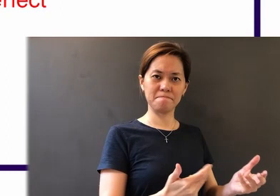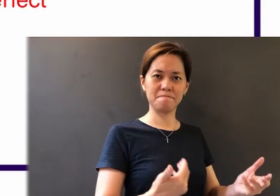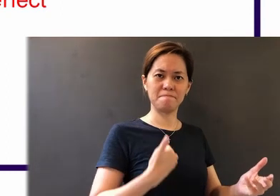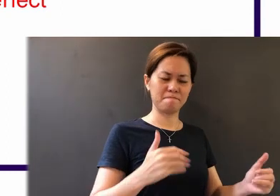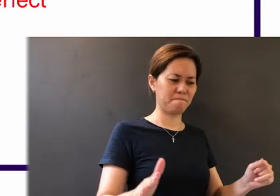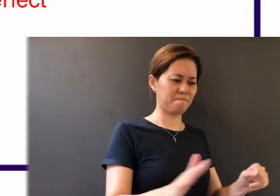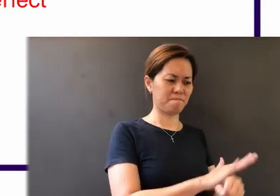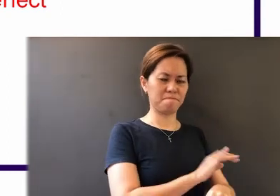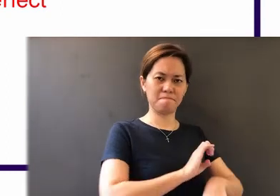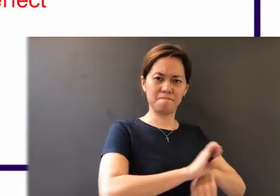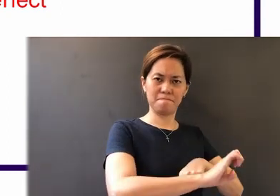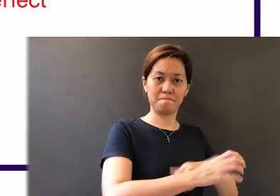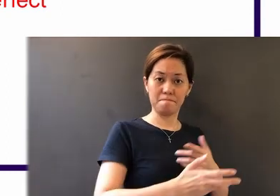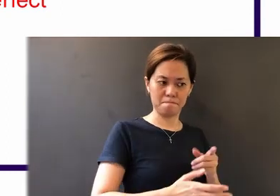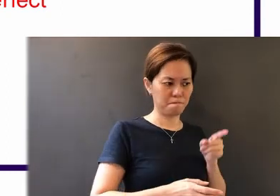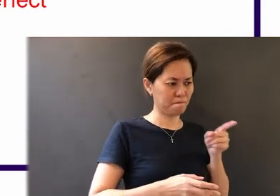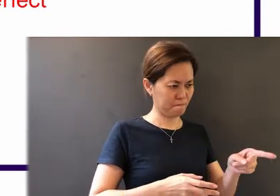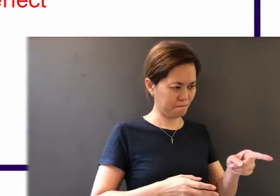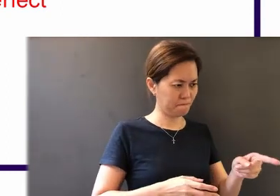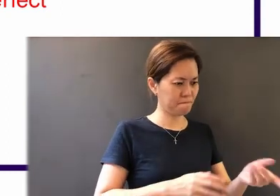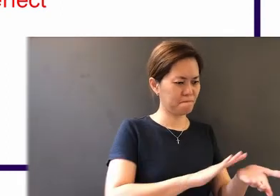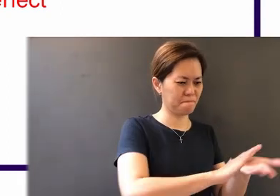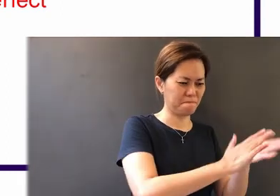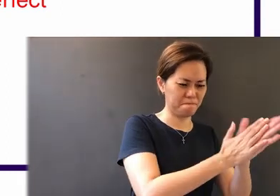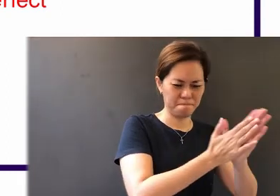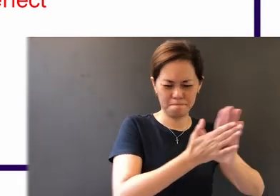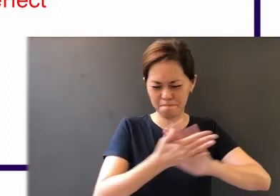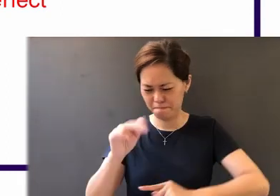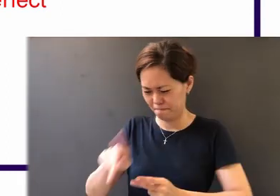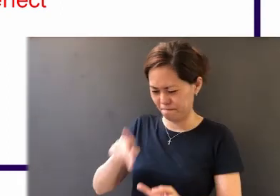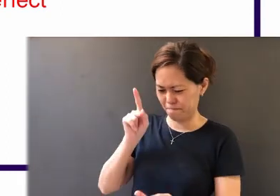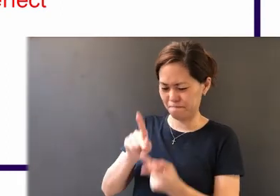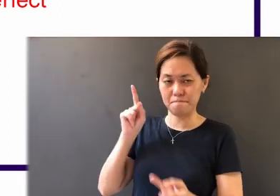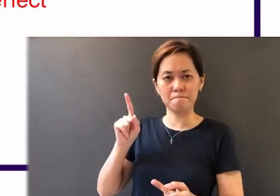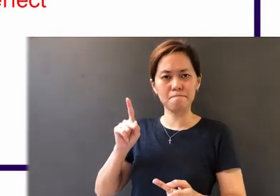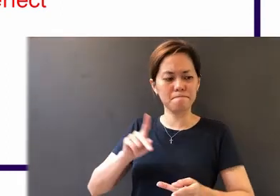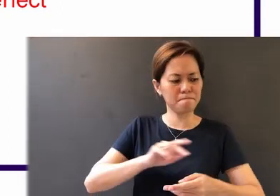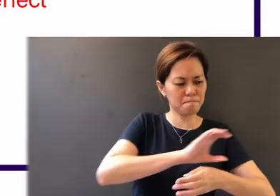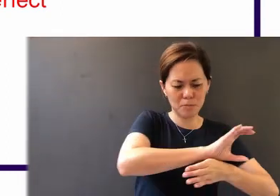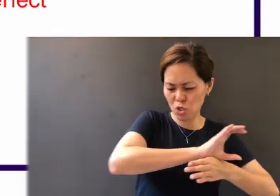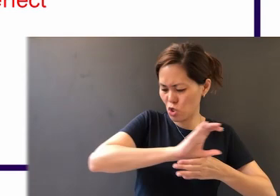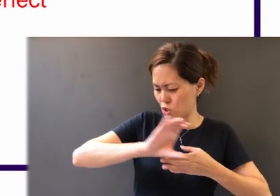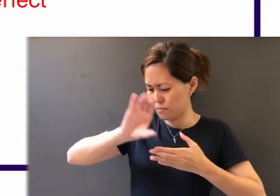effect, that you may be perfect and complete,